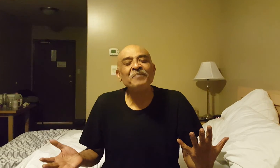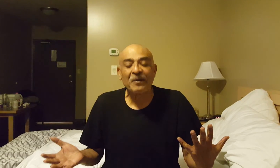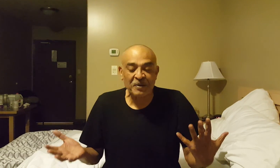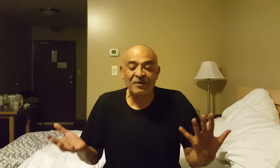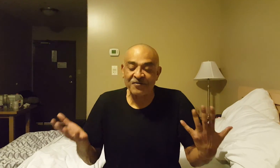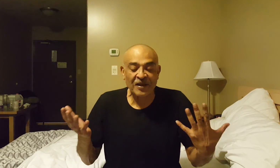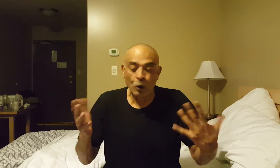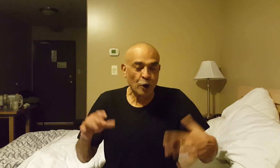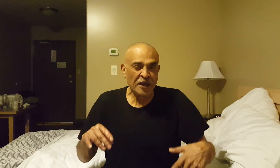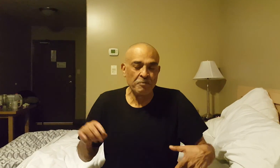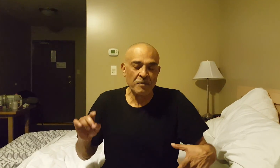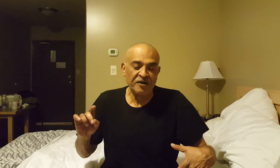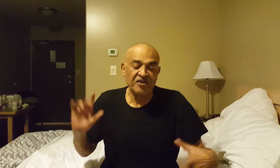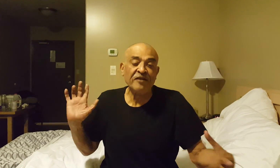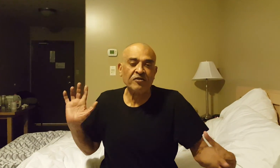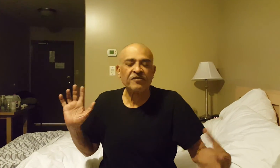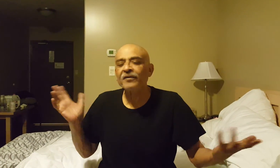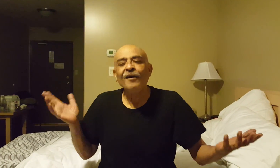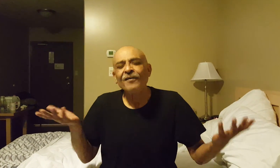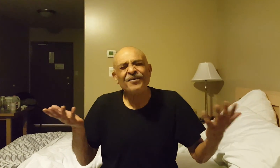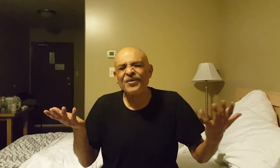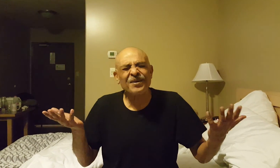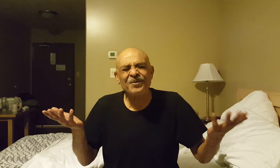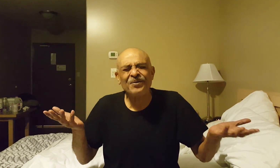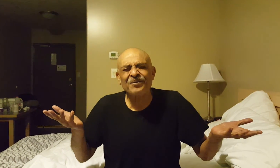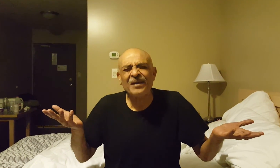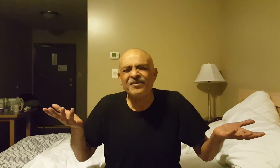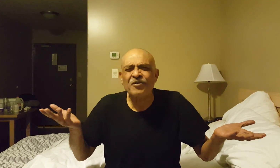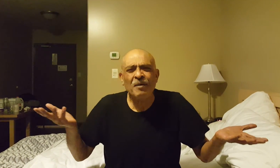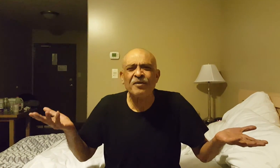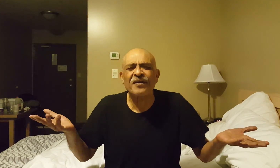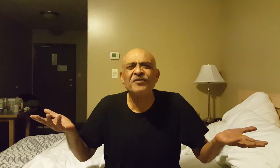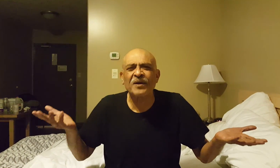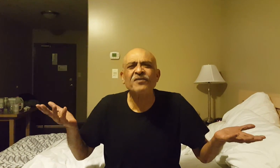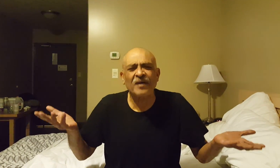and people have said "your memory is dangerous." I just remember things because I